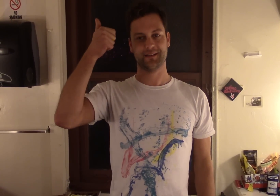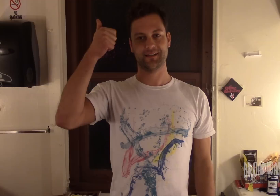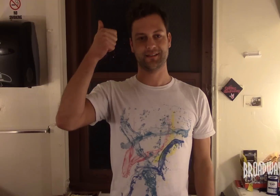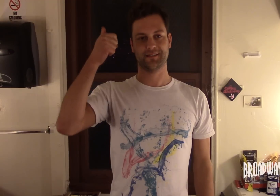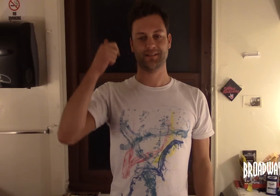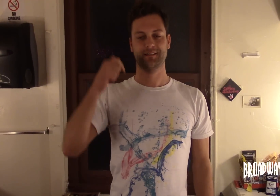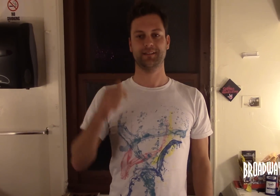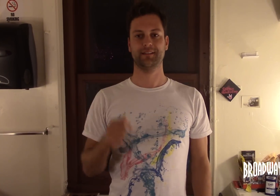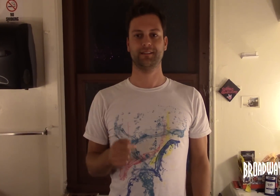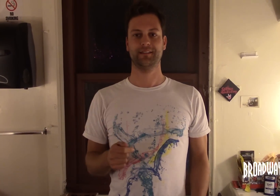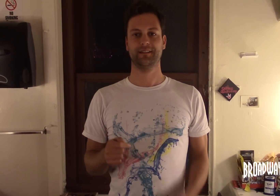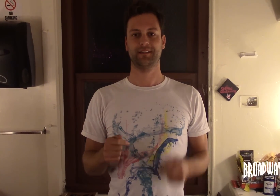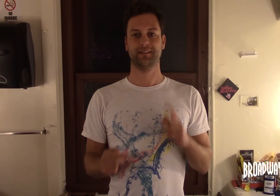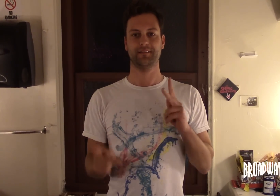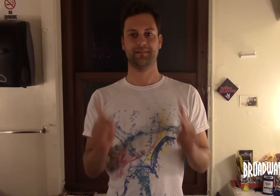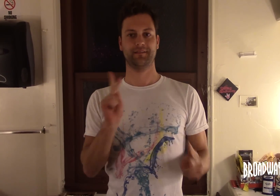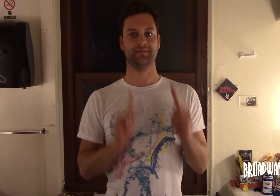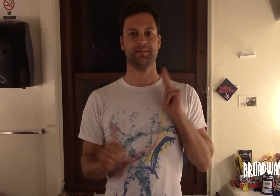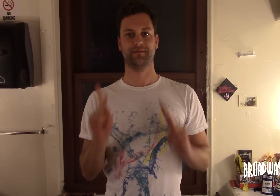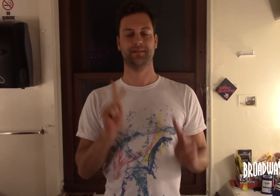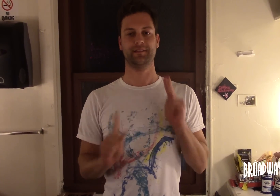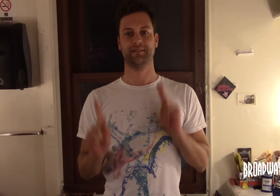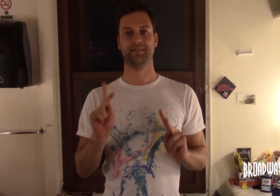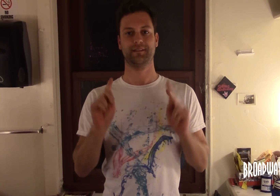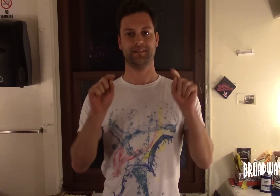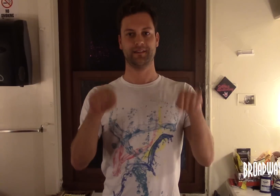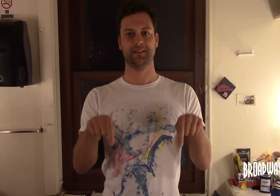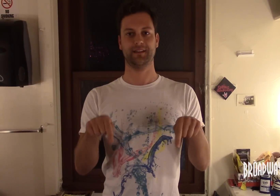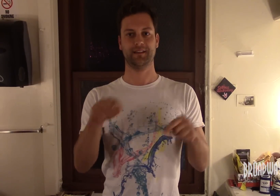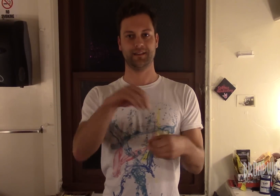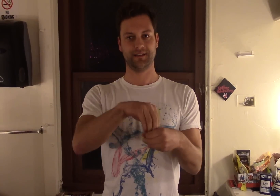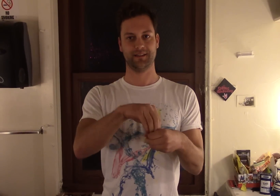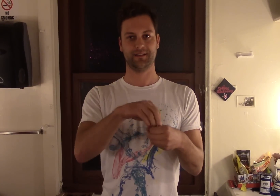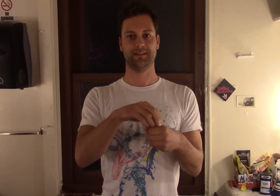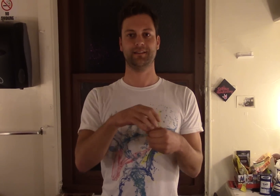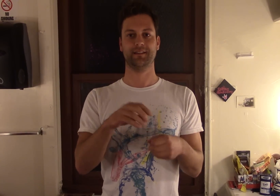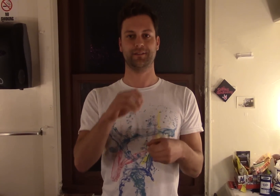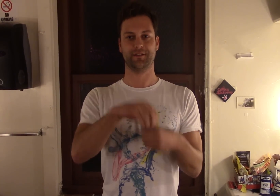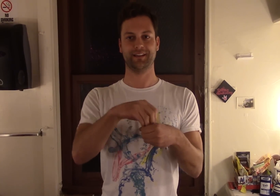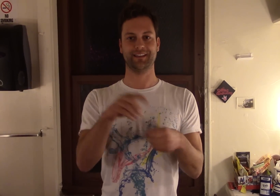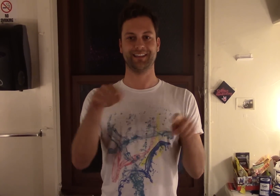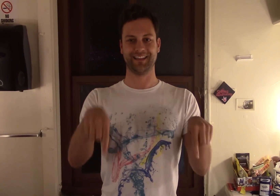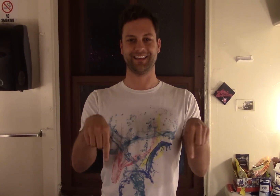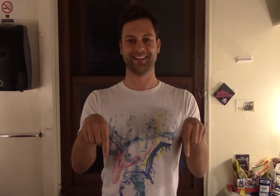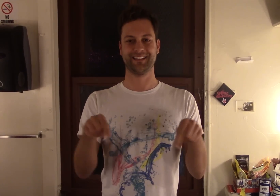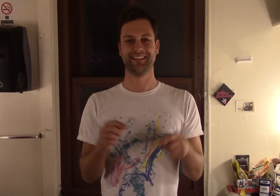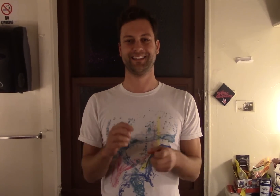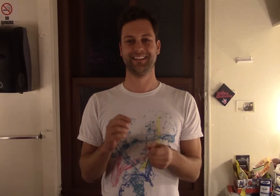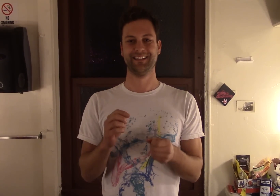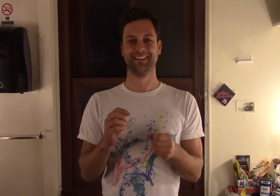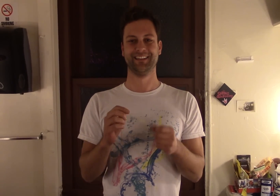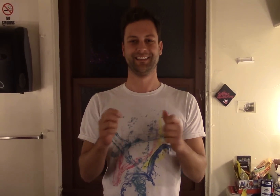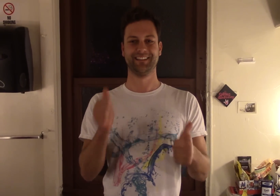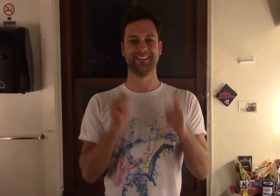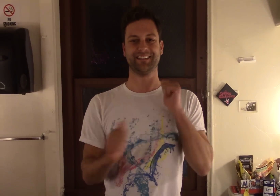because of the people in this show